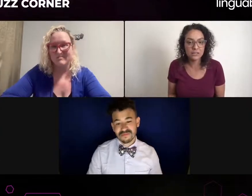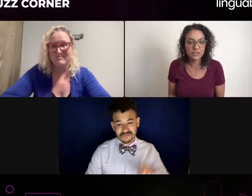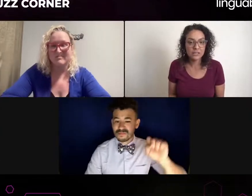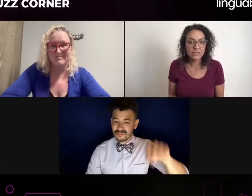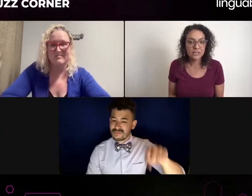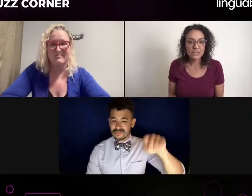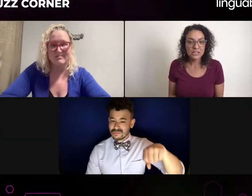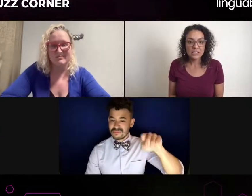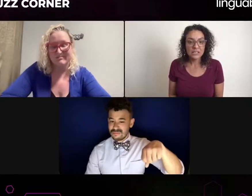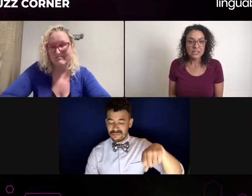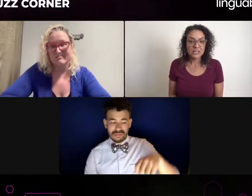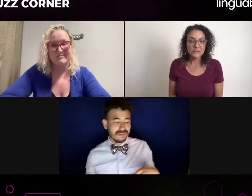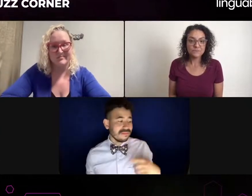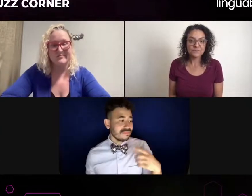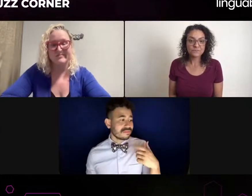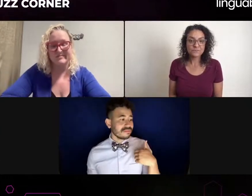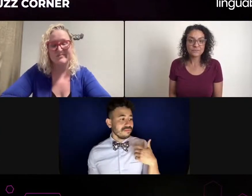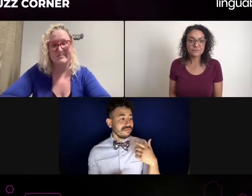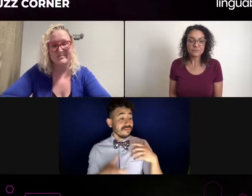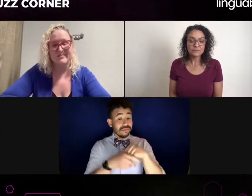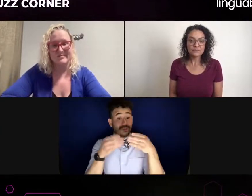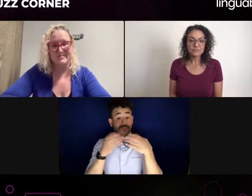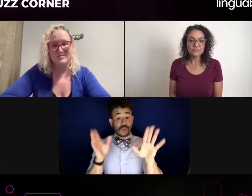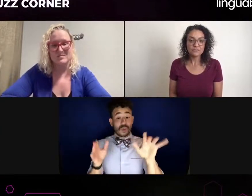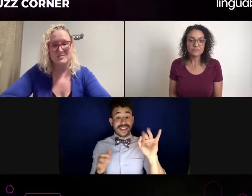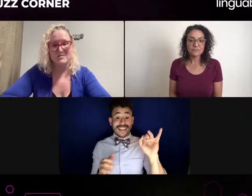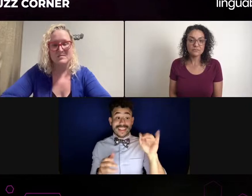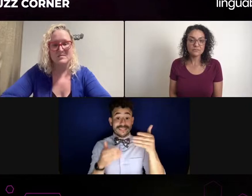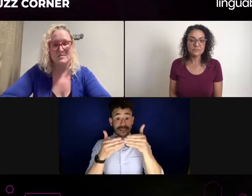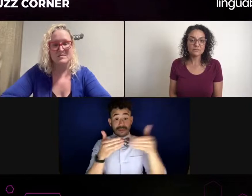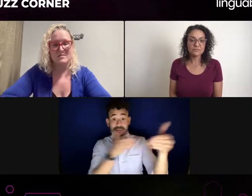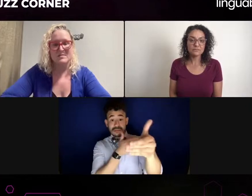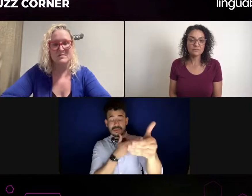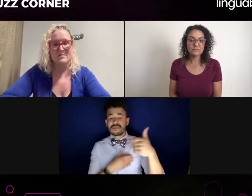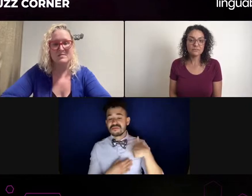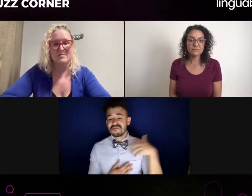They told me I was really funny in my audition. I said thank you.